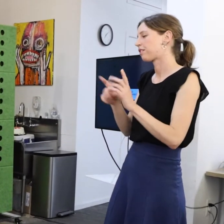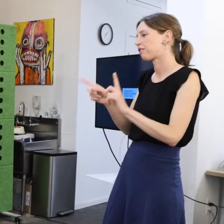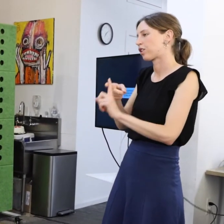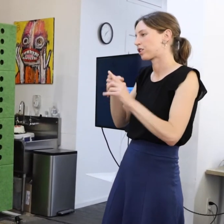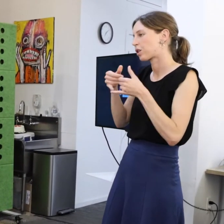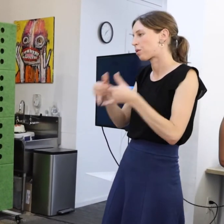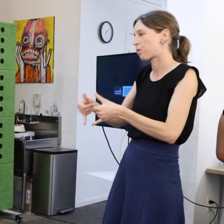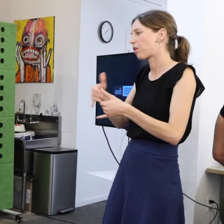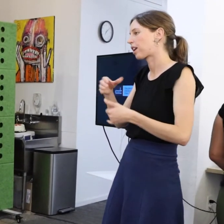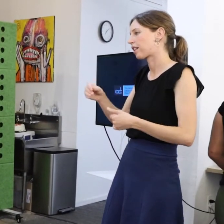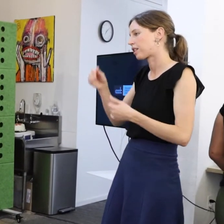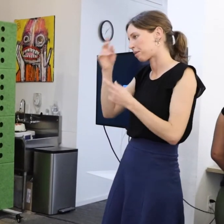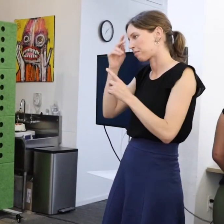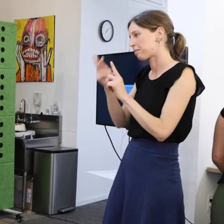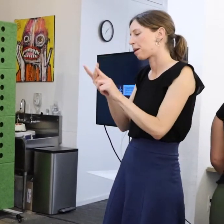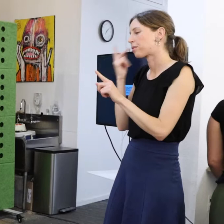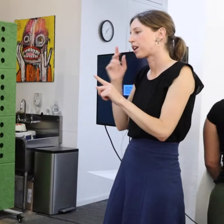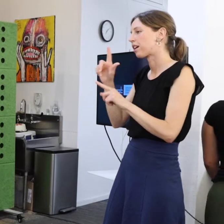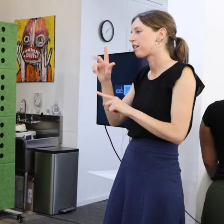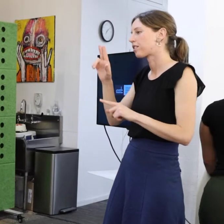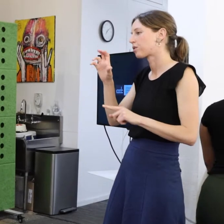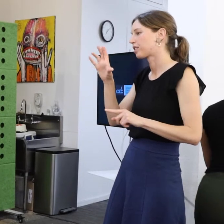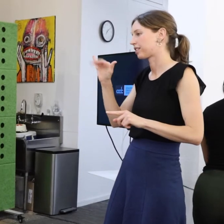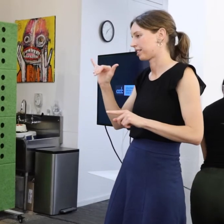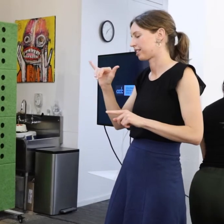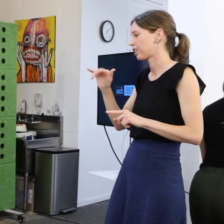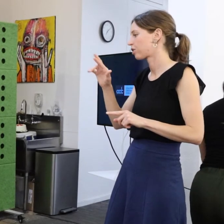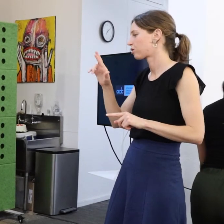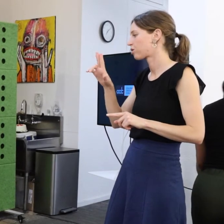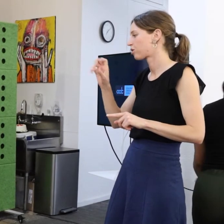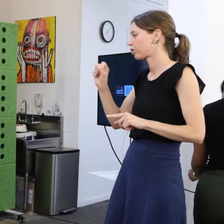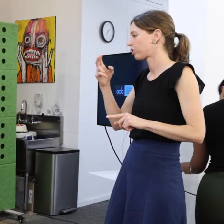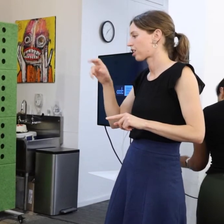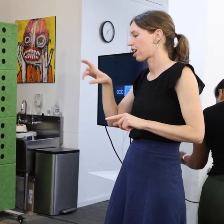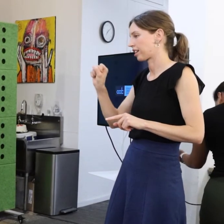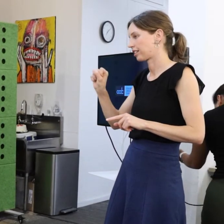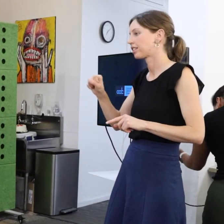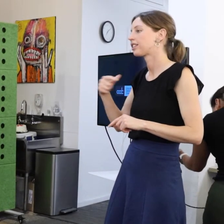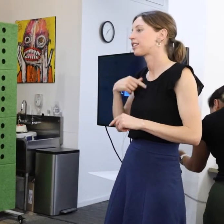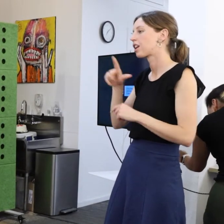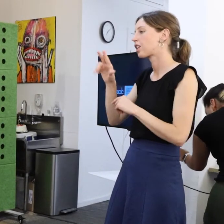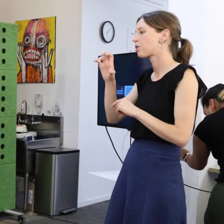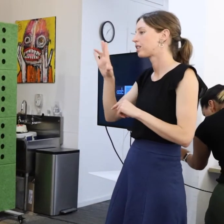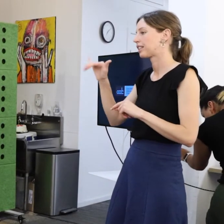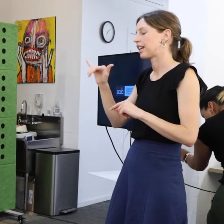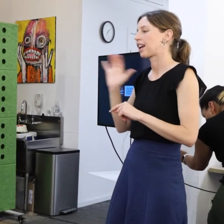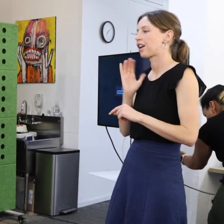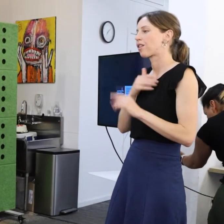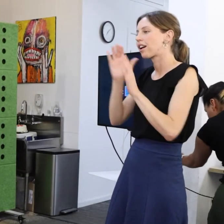memory of Lucy Roucis'. It is properly named CCDC Lucy Roucis' Excellence in the